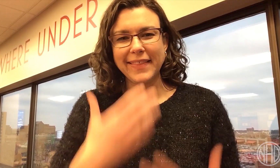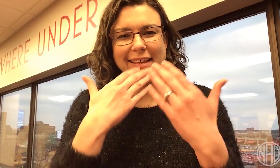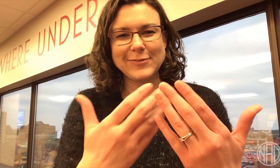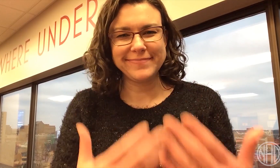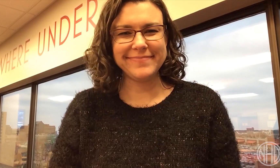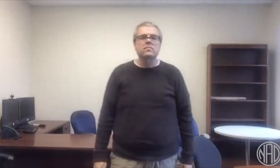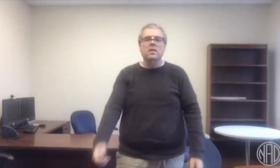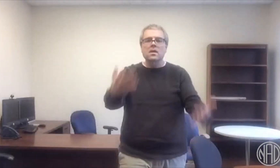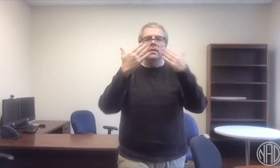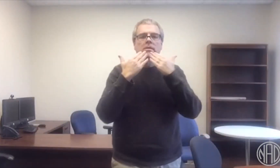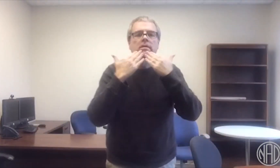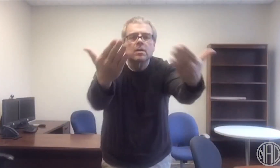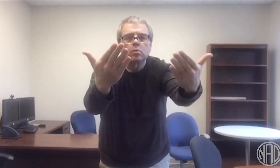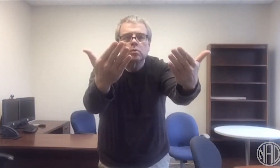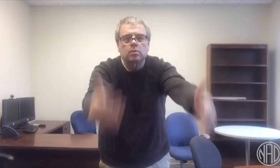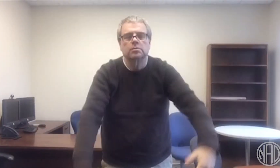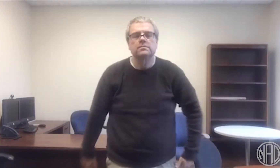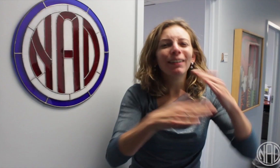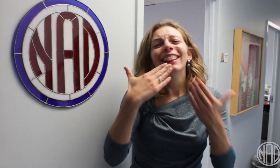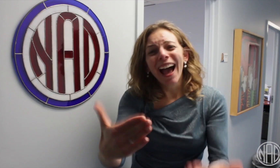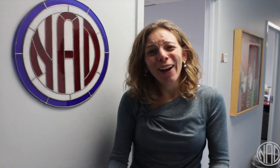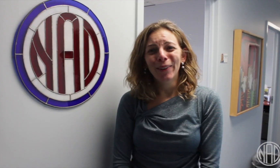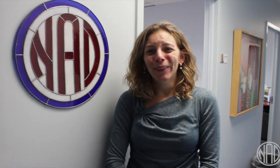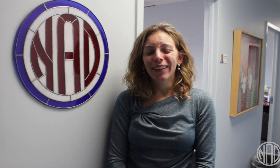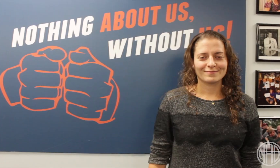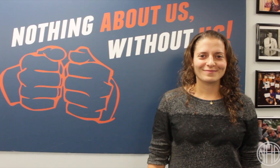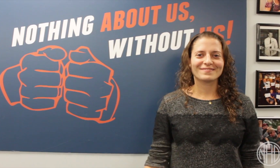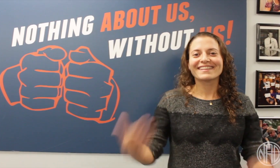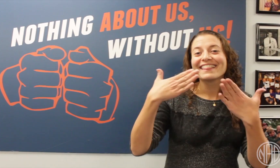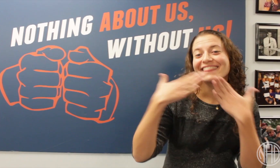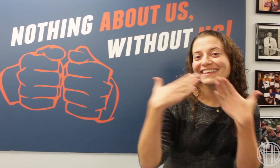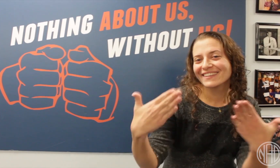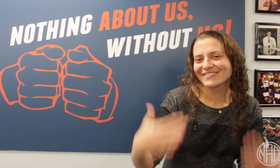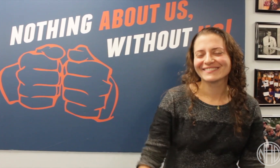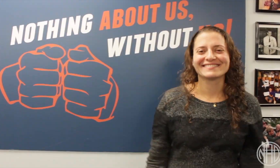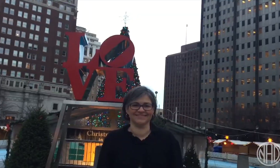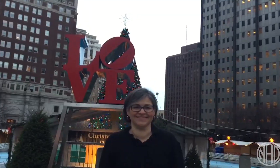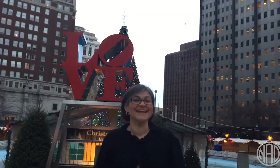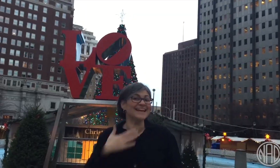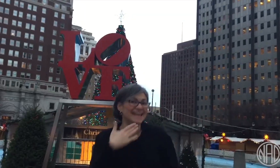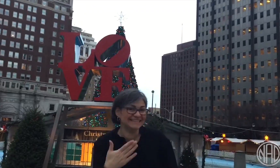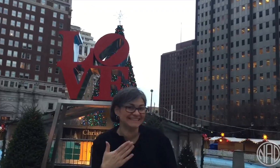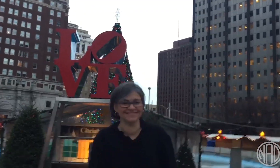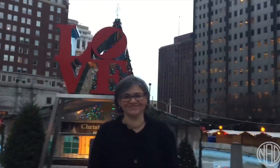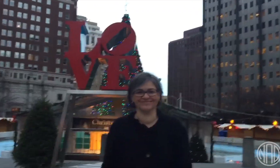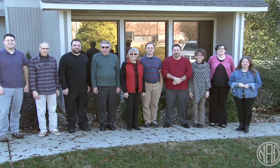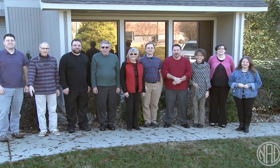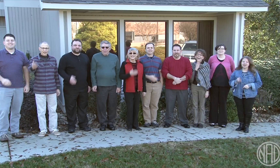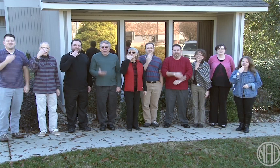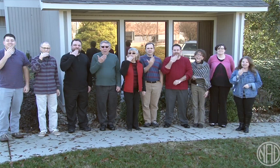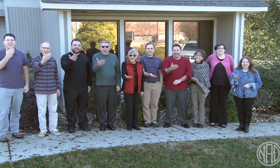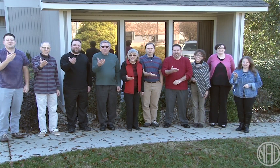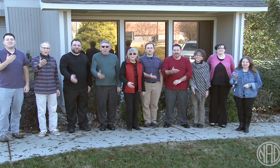Thank you. Thanks! Thank you! Gracias! Thank you!